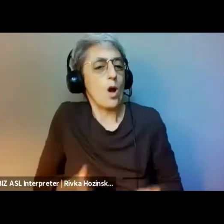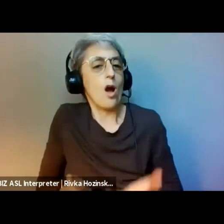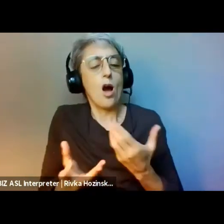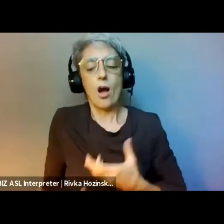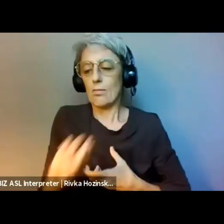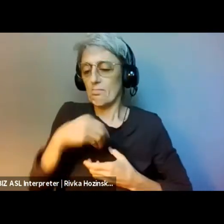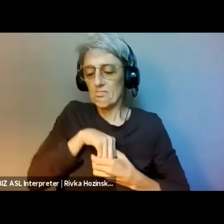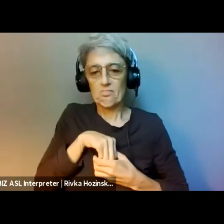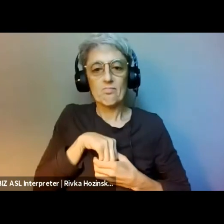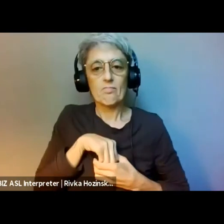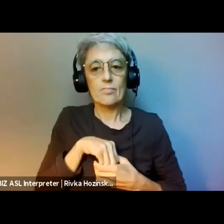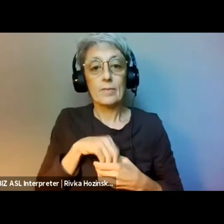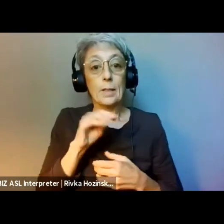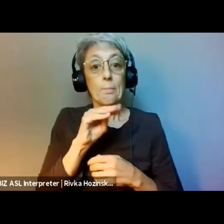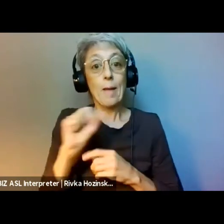to align with donor interests.